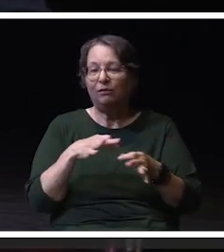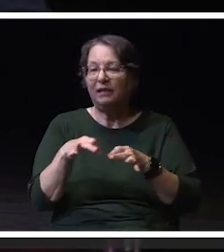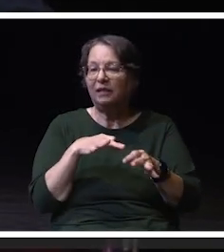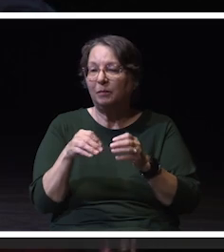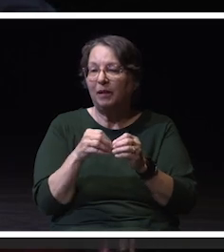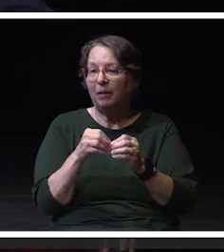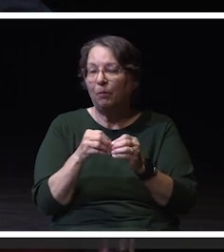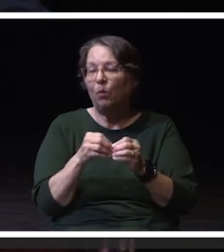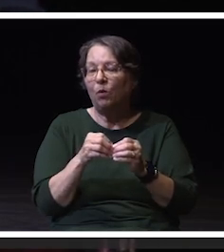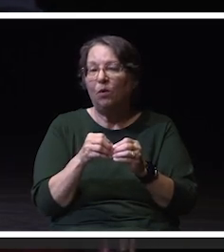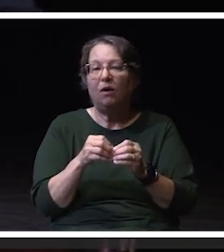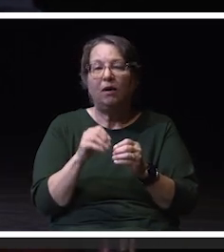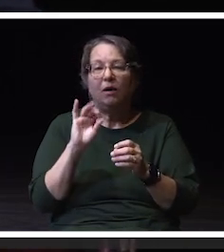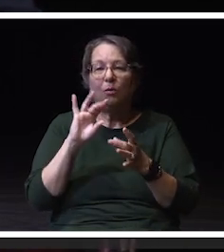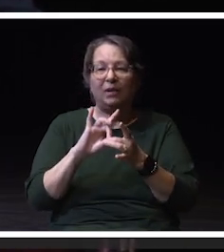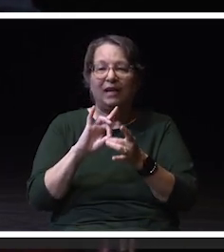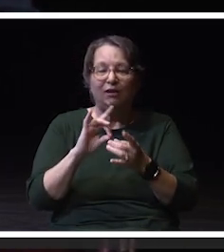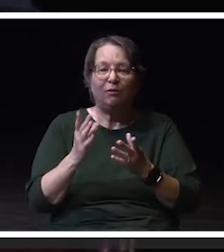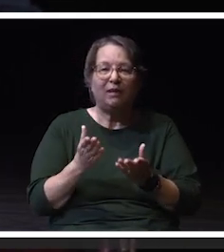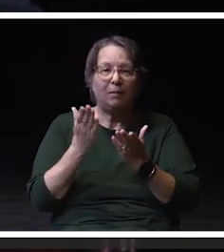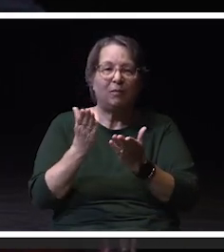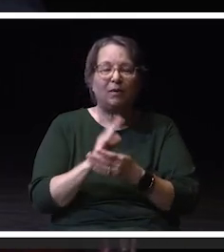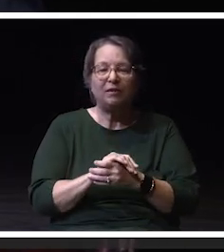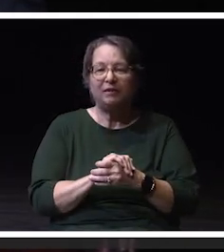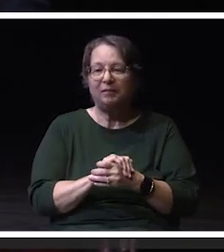In a town hall session at 2 p.m.